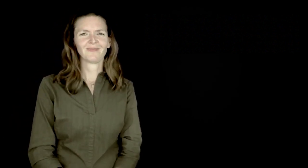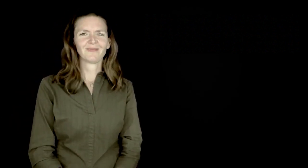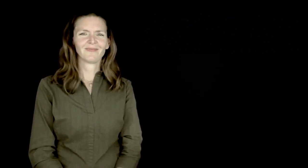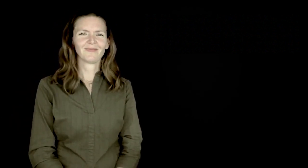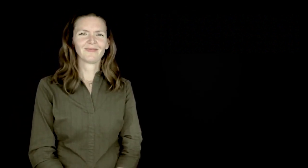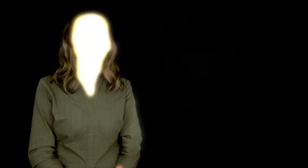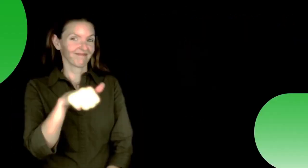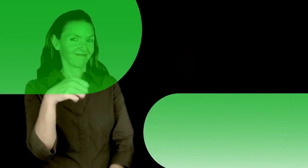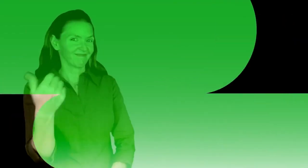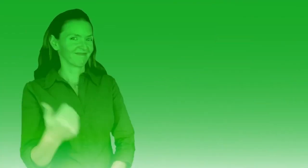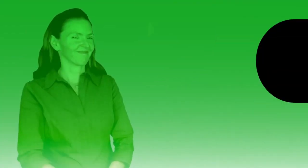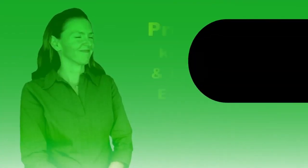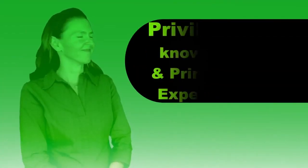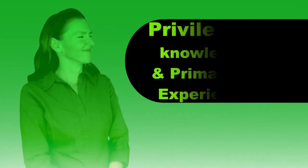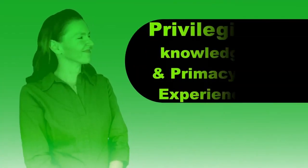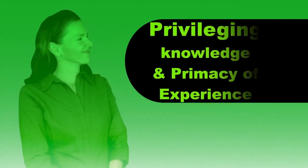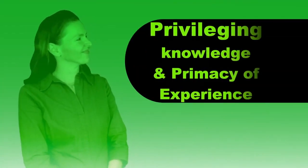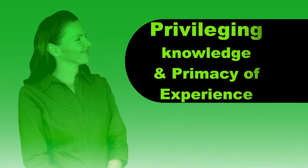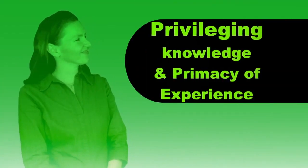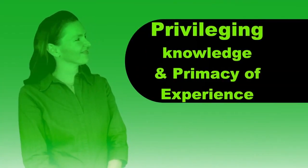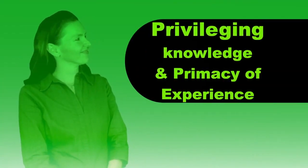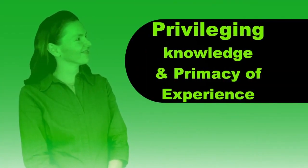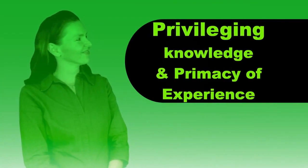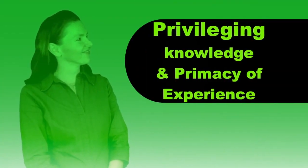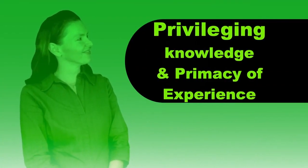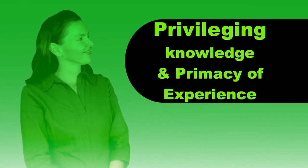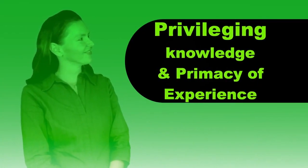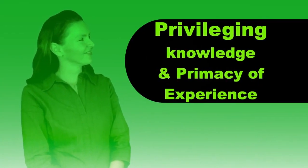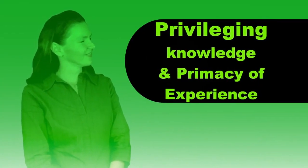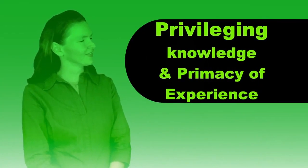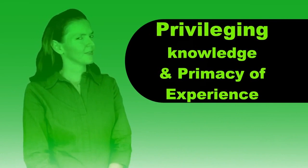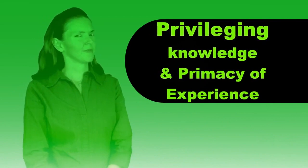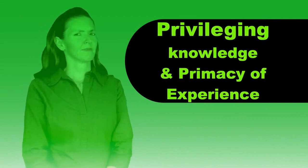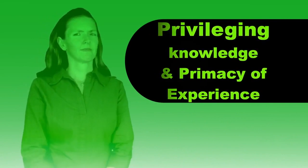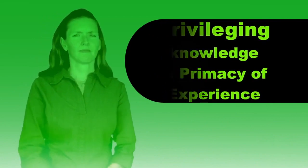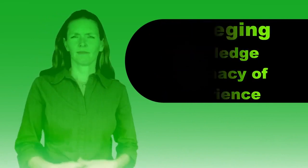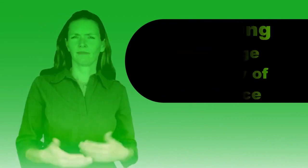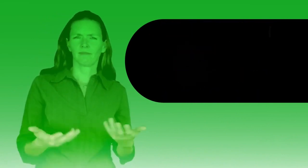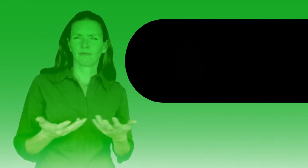[Text/Image: Privileging knowledge and Primacy of Experience, in green animated background].